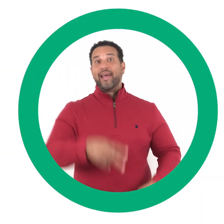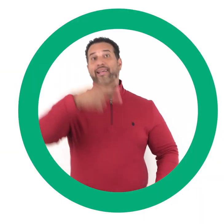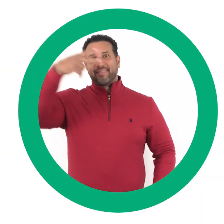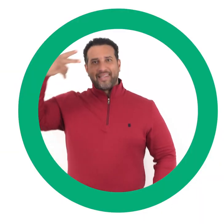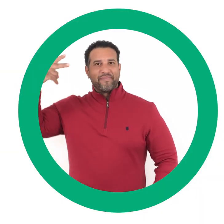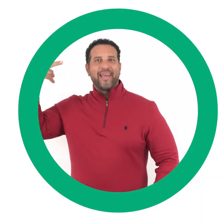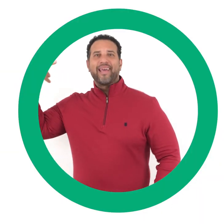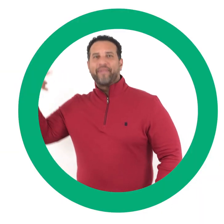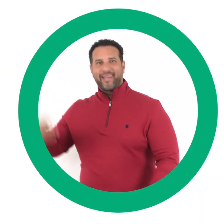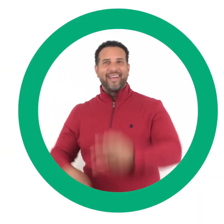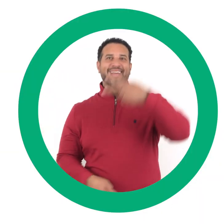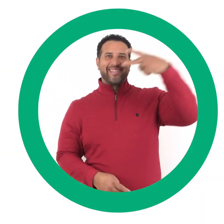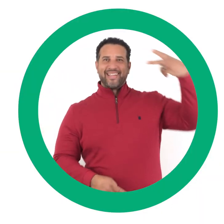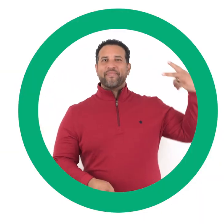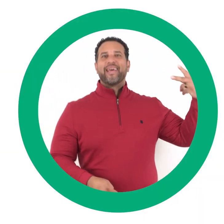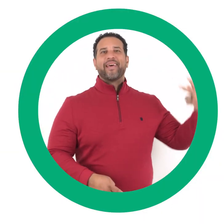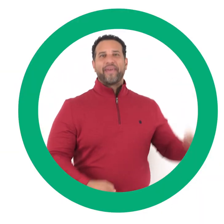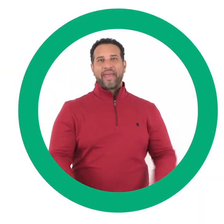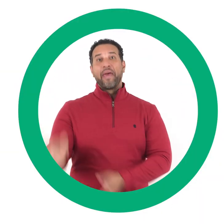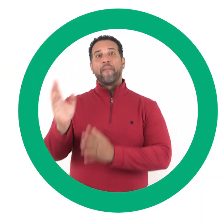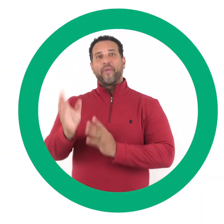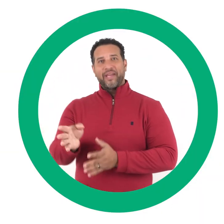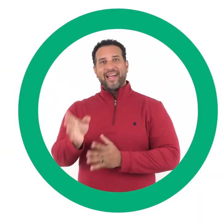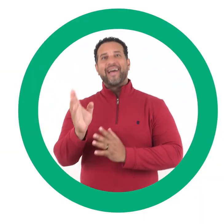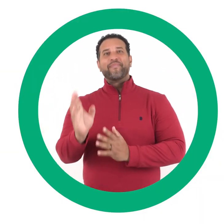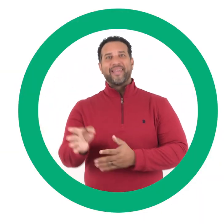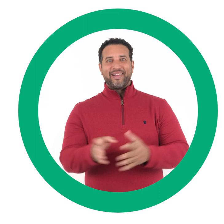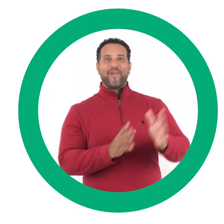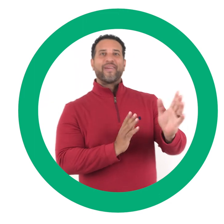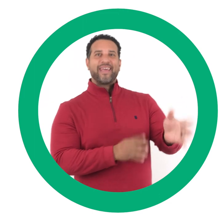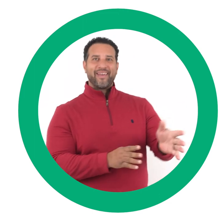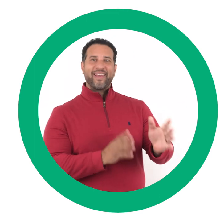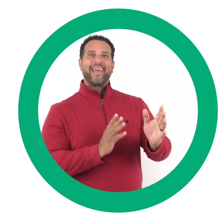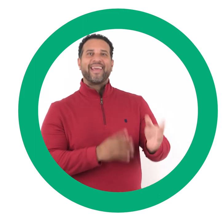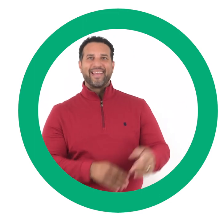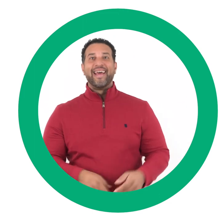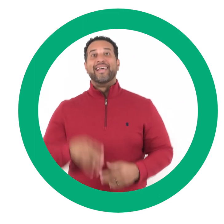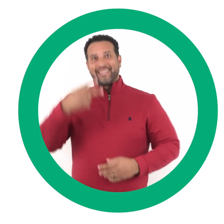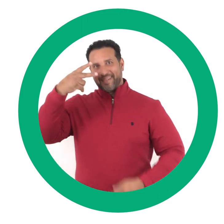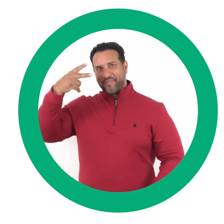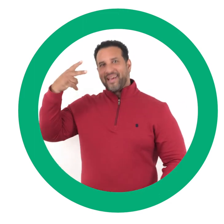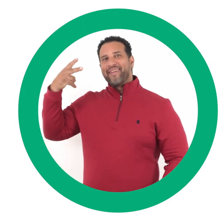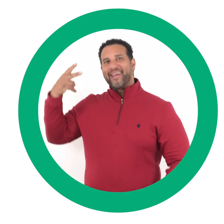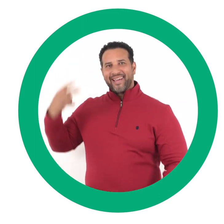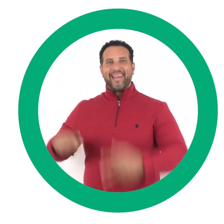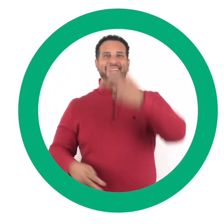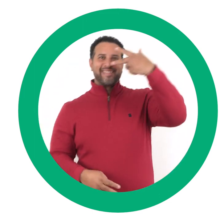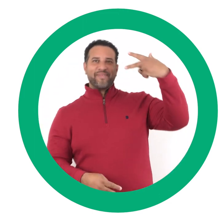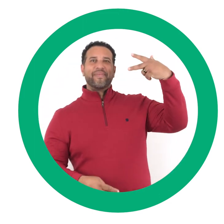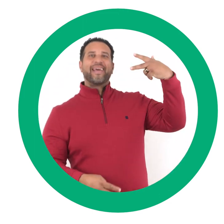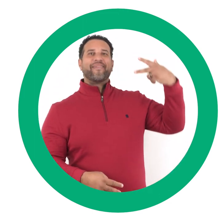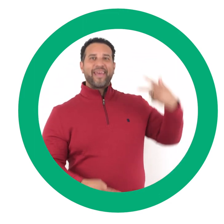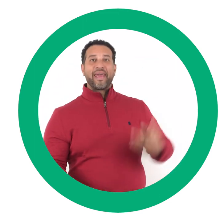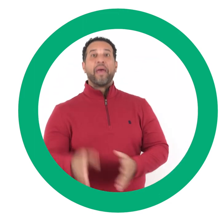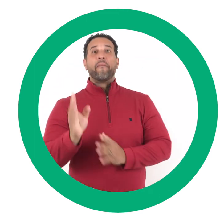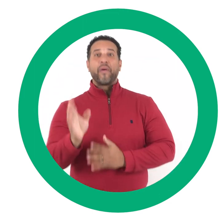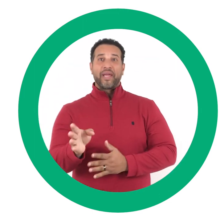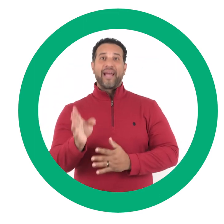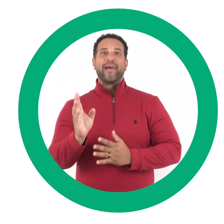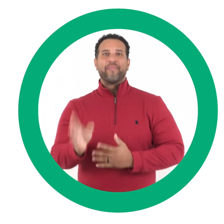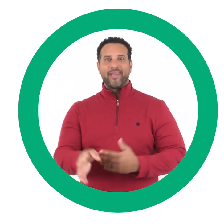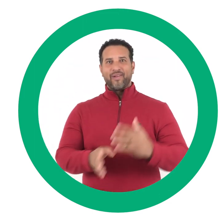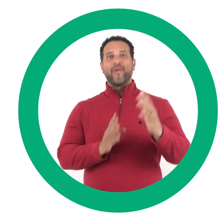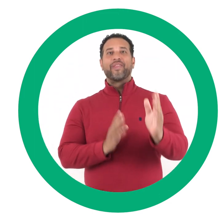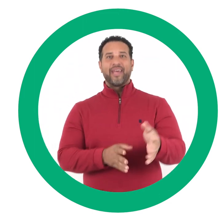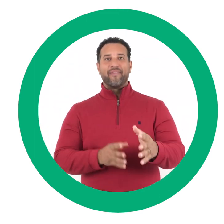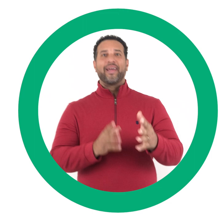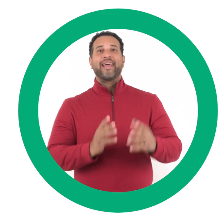Si me ven, si me ven, voy camino de Belén.